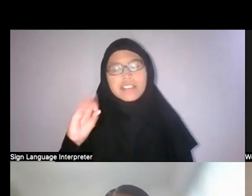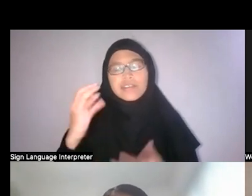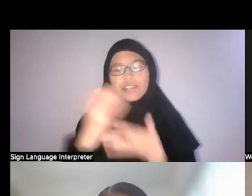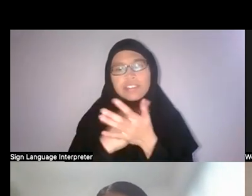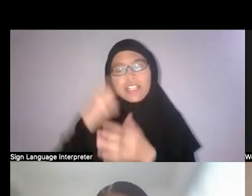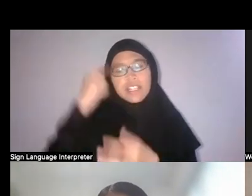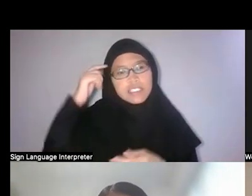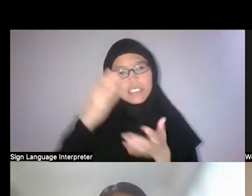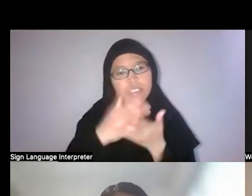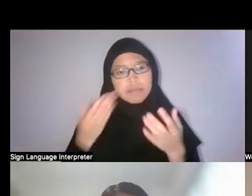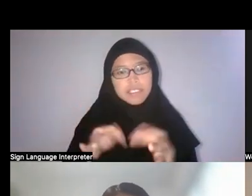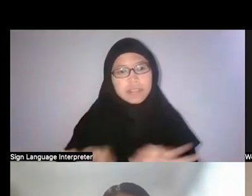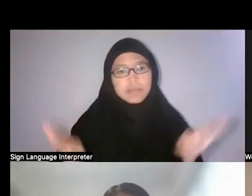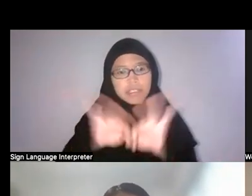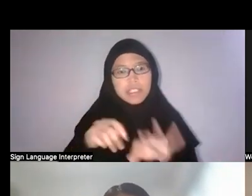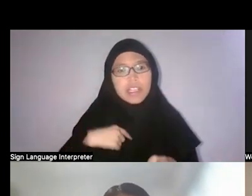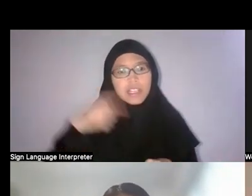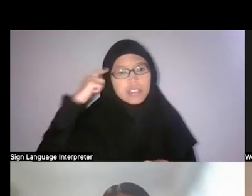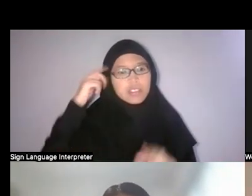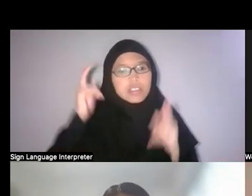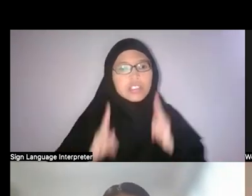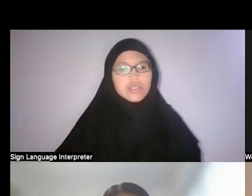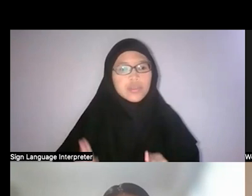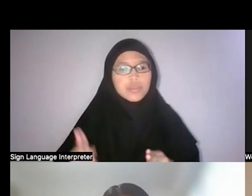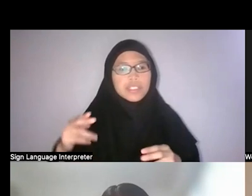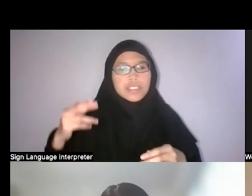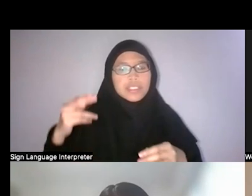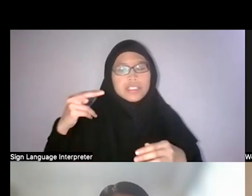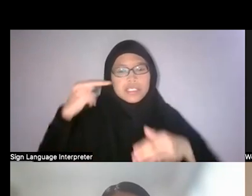I thought that the Human x Nature exhibition was so interesting.